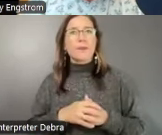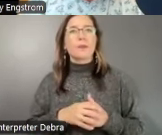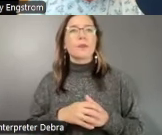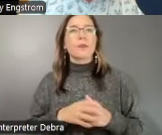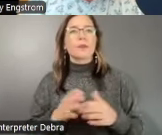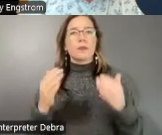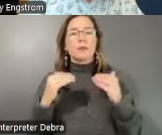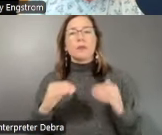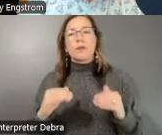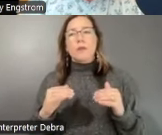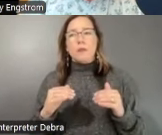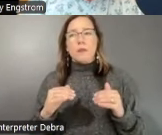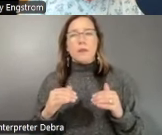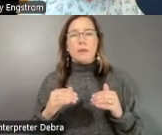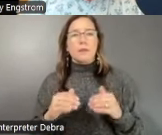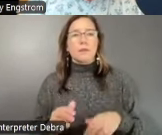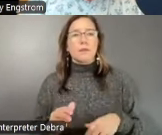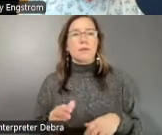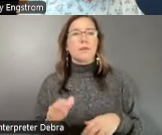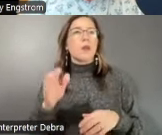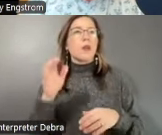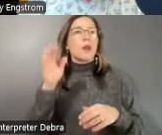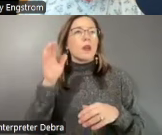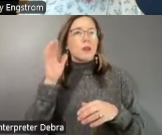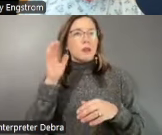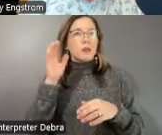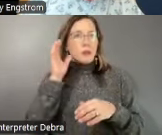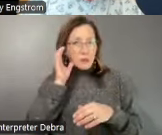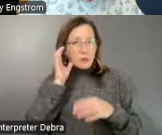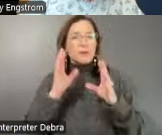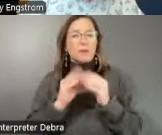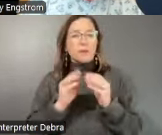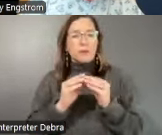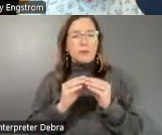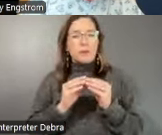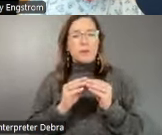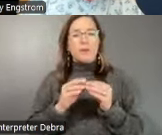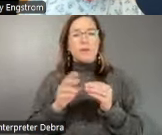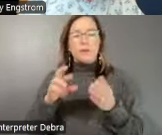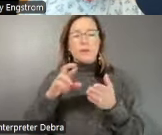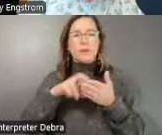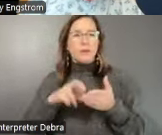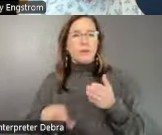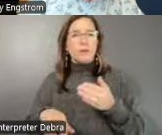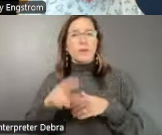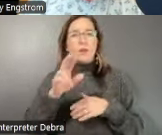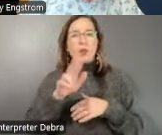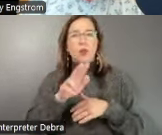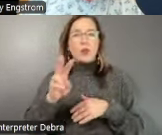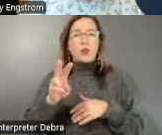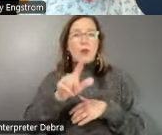to listening sessions. Researchers convened 32 LAAs representing 18 states in Puerto Rico for